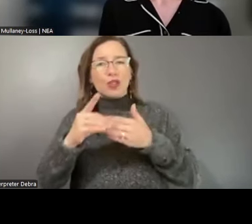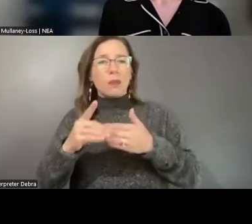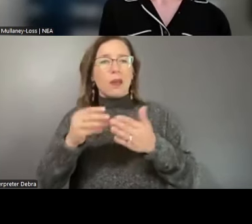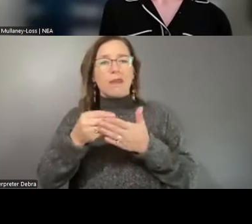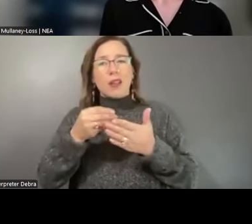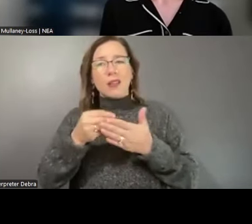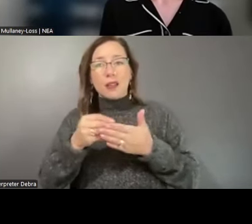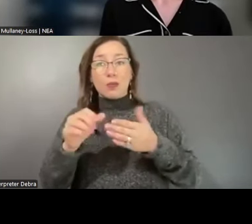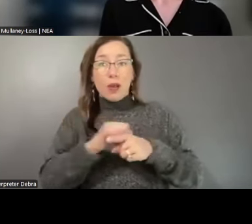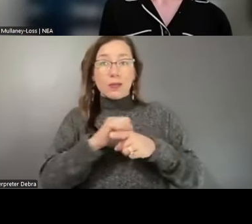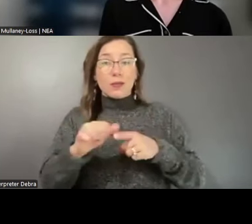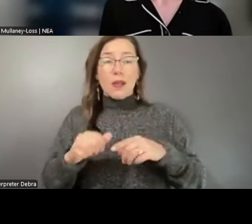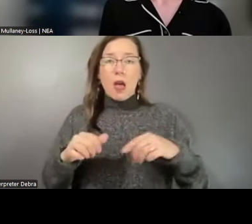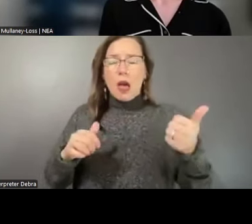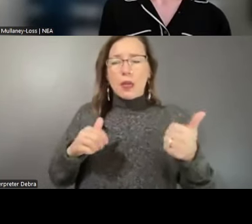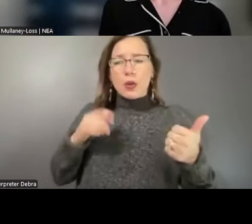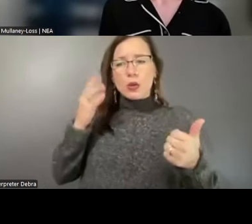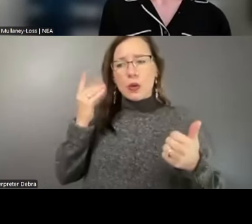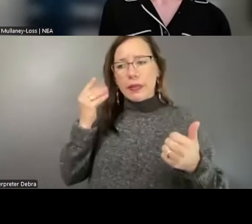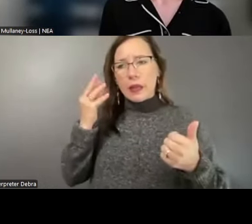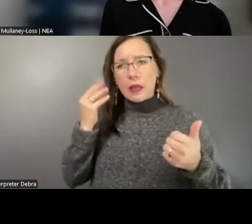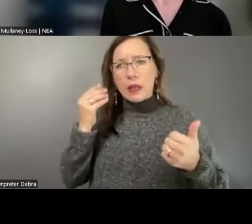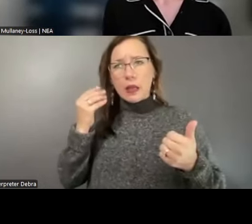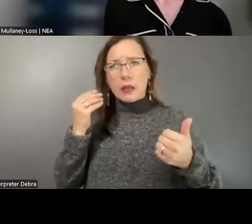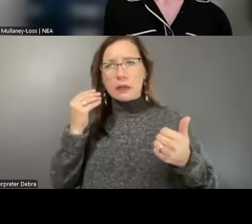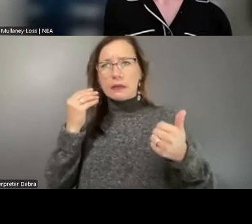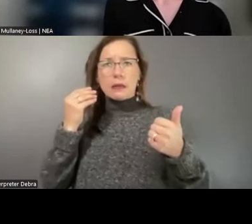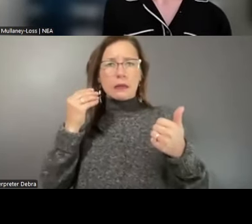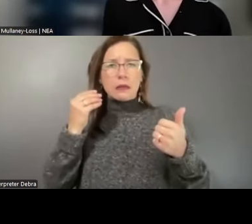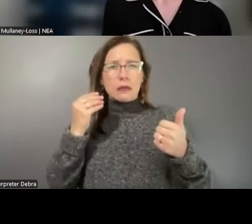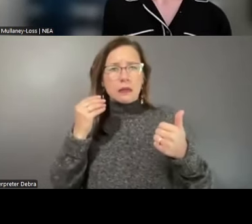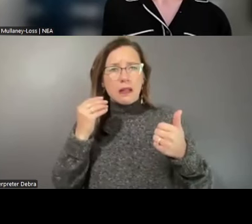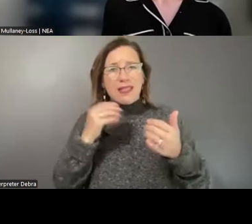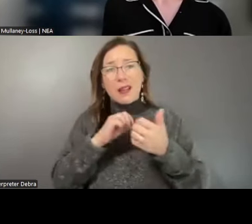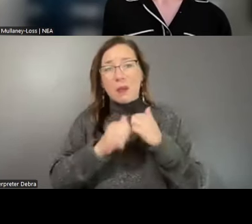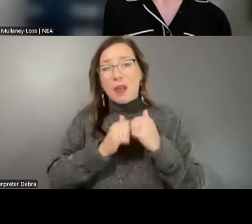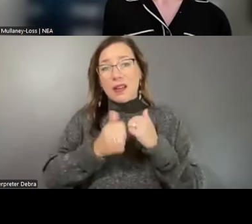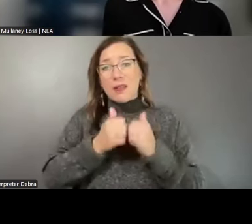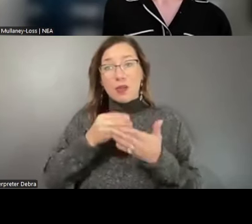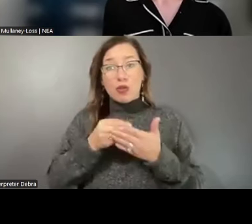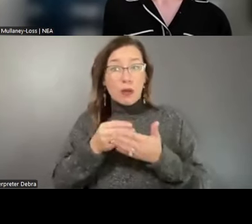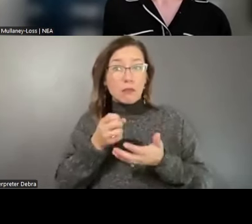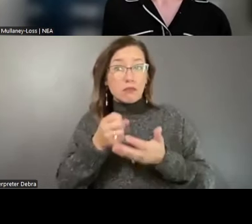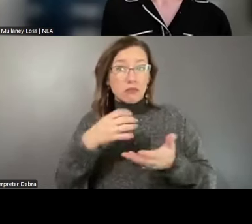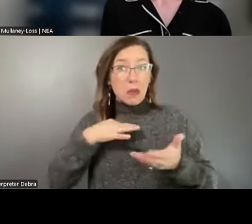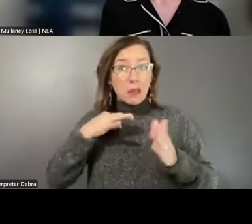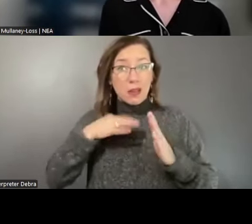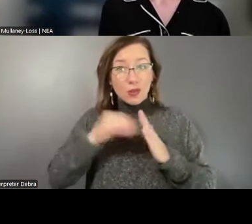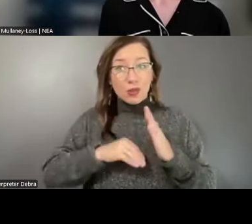while others are rethinking the competitive grant application processes to reduce barriers for